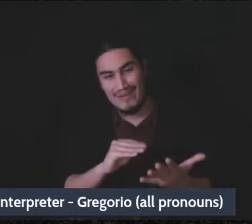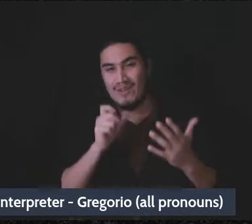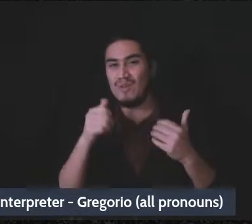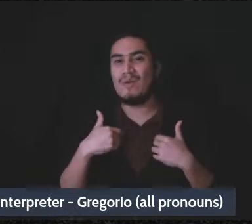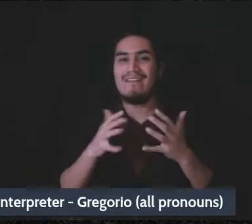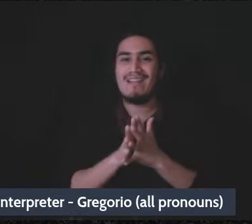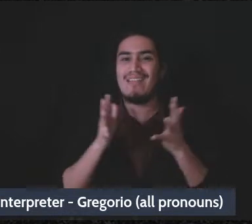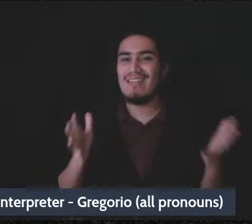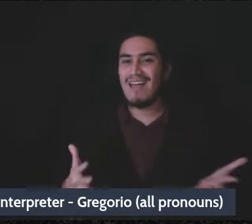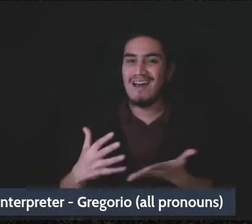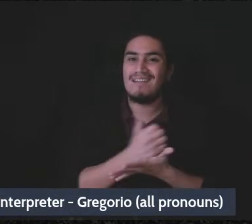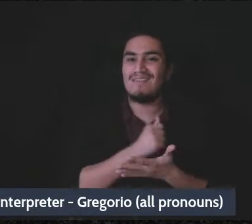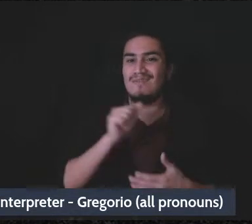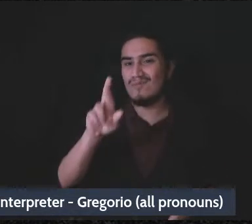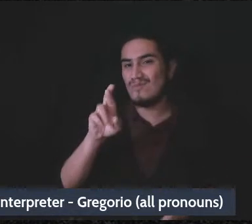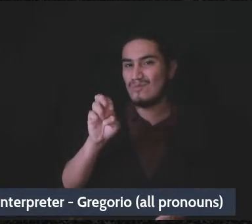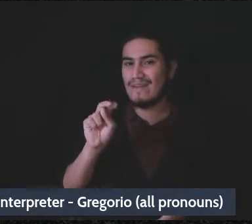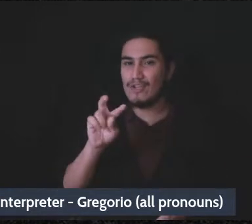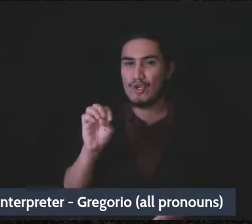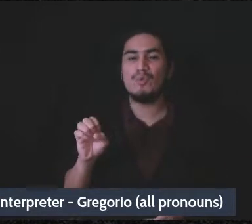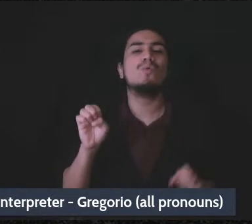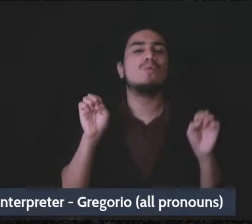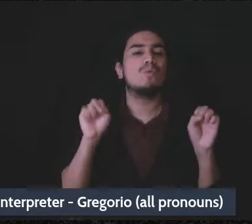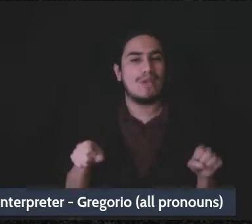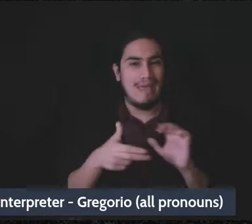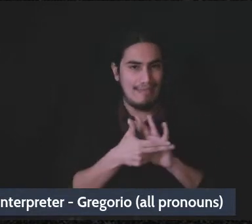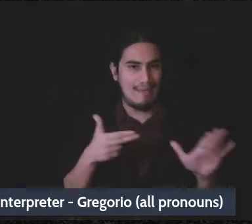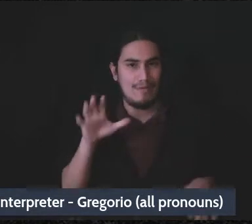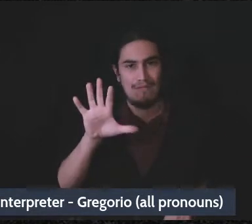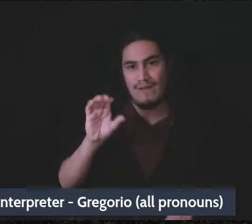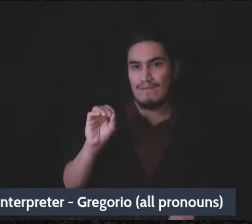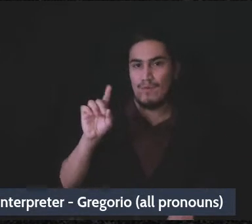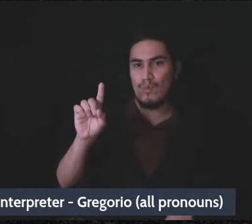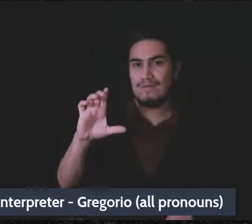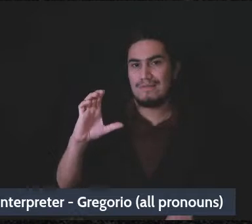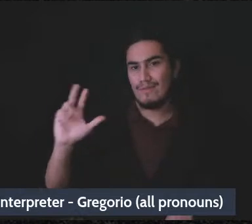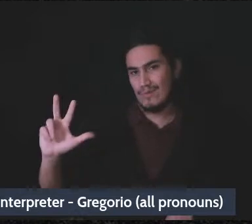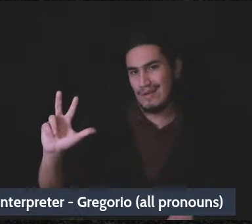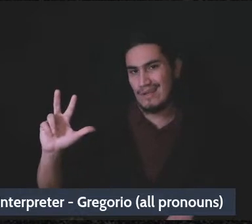you can basically declare yourself a 501c3 without dealing with all the IRS paperwork